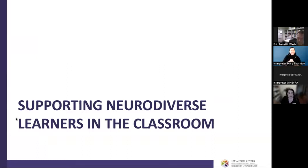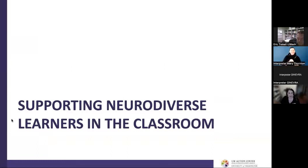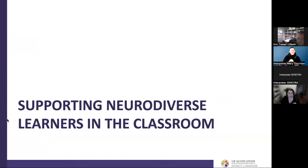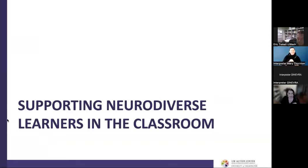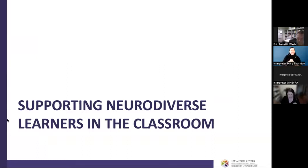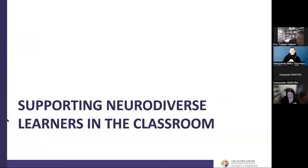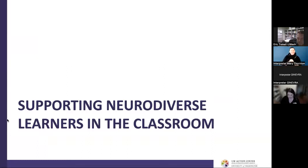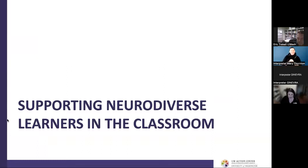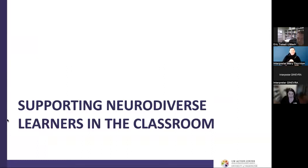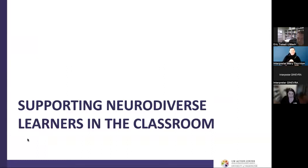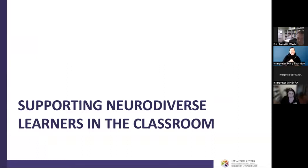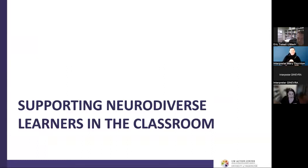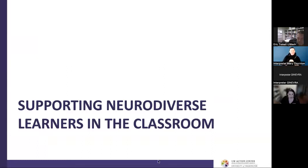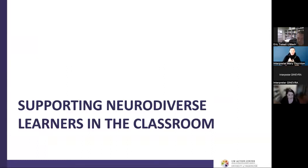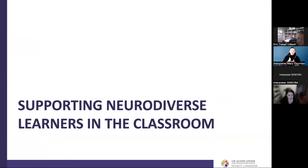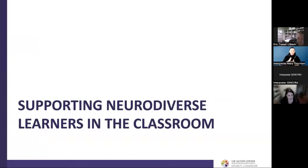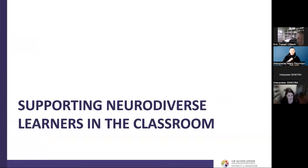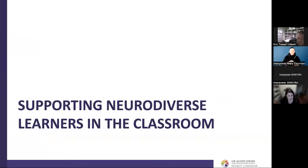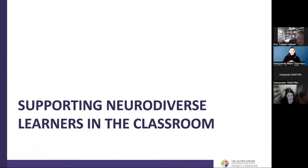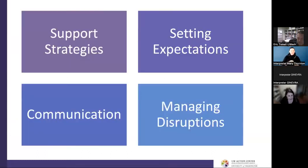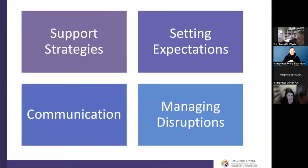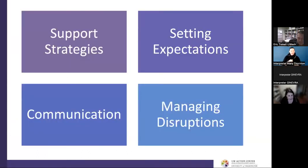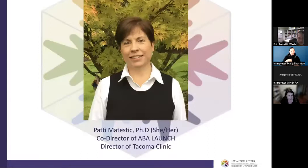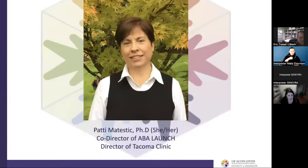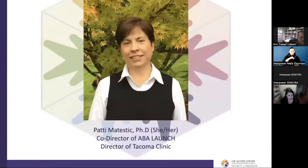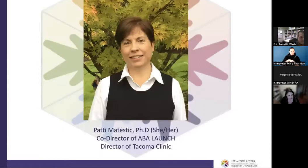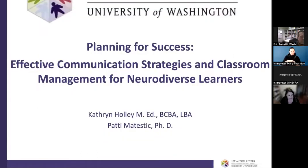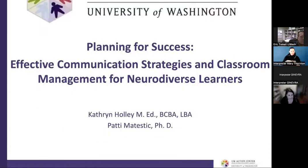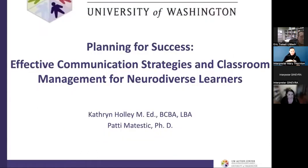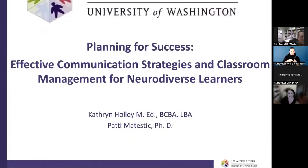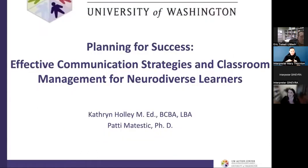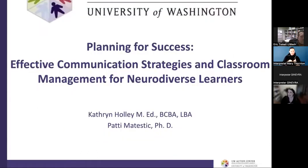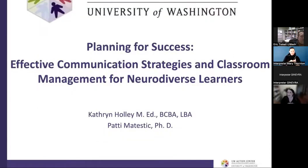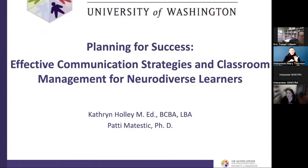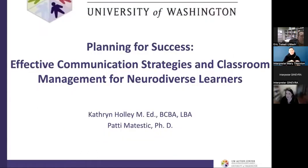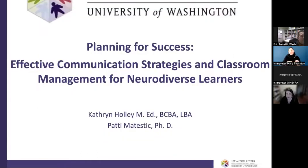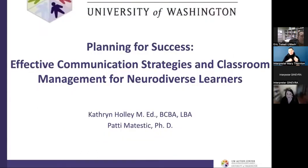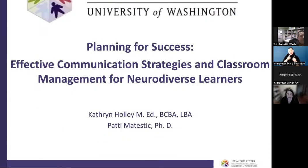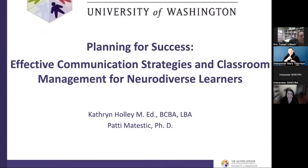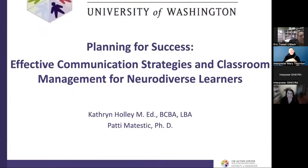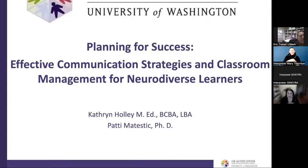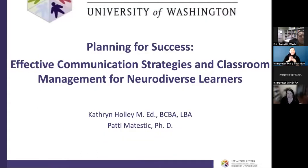All right, I am not on the first page. Here we go. OK. Welcome everybody.